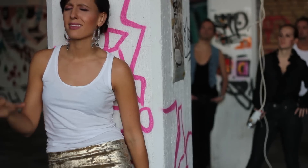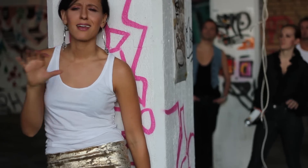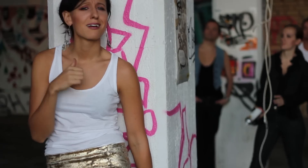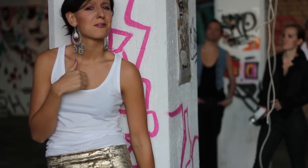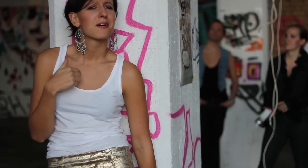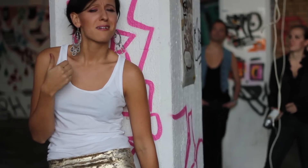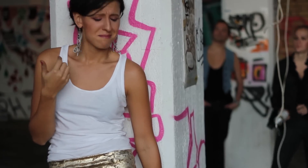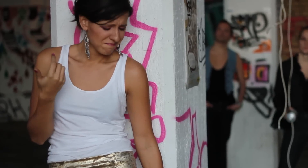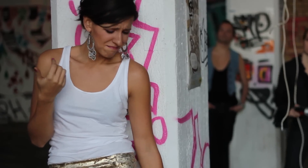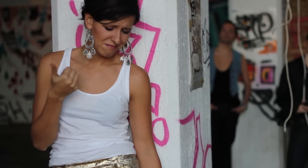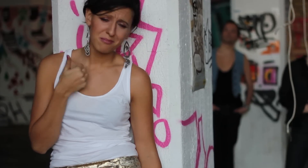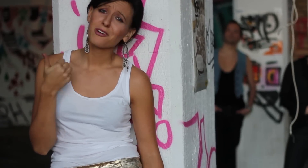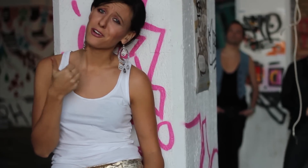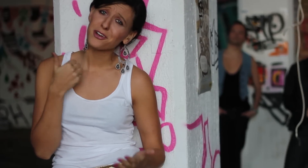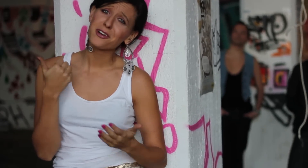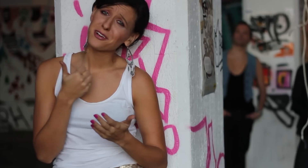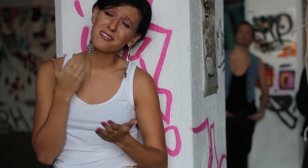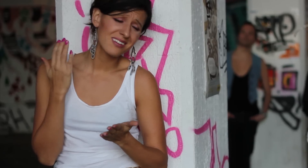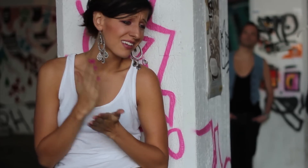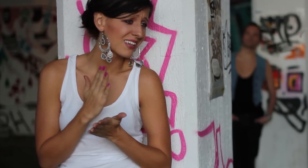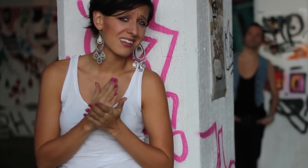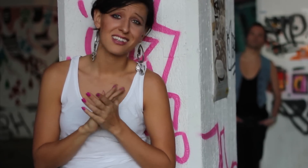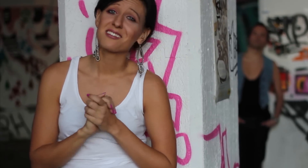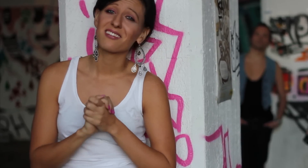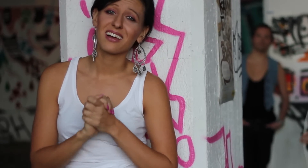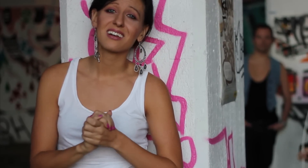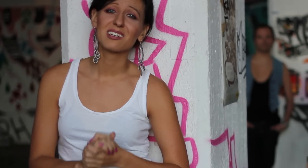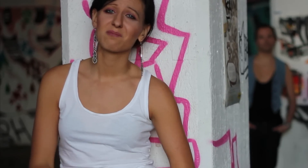I just, ooh, I just need a friend